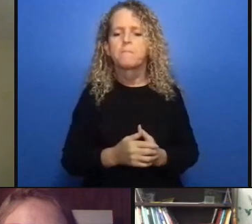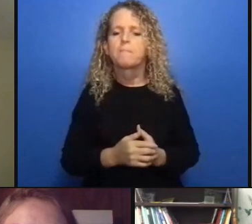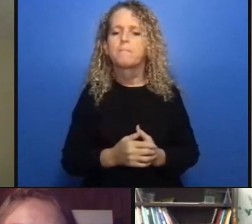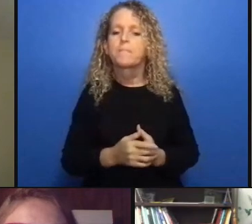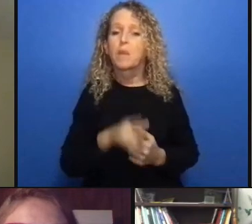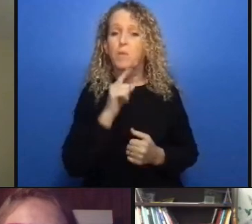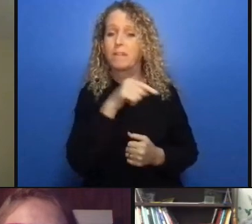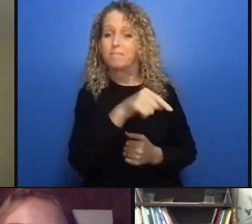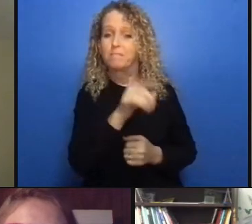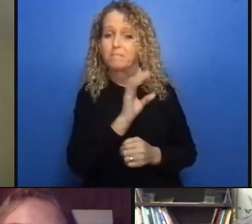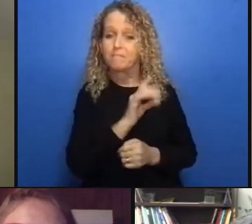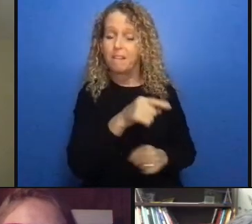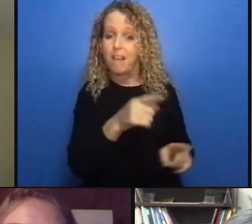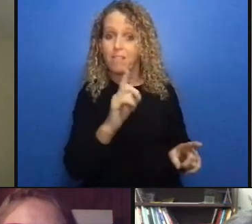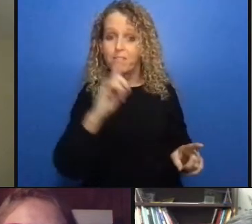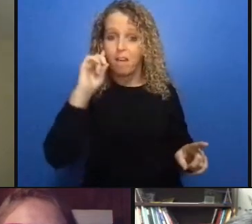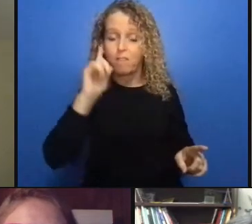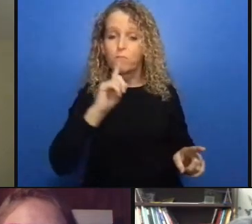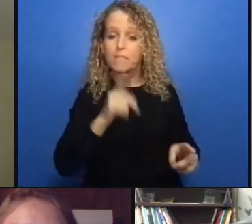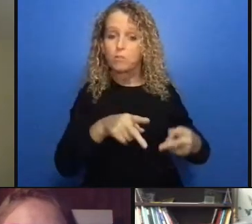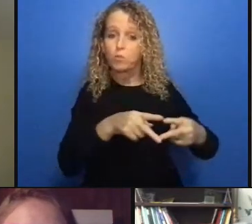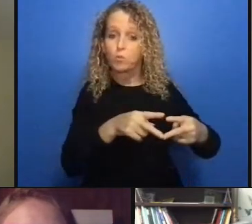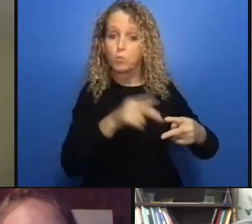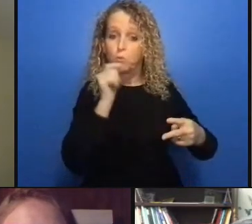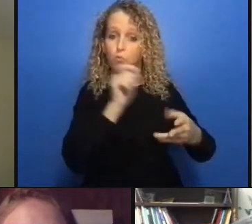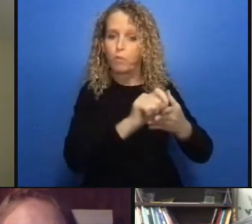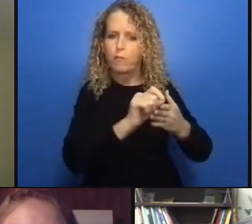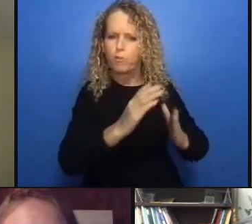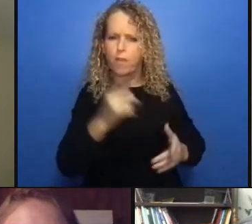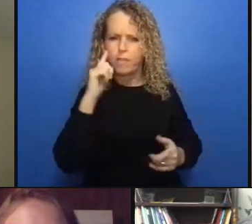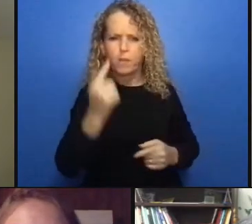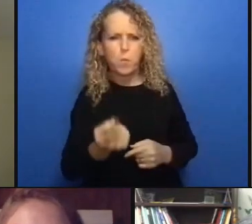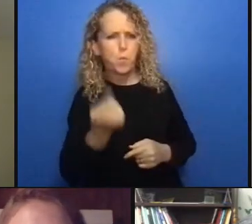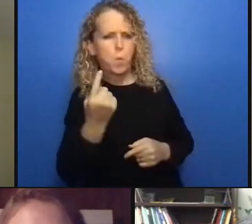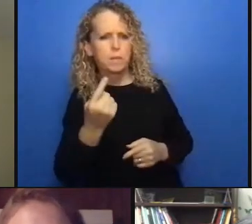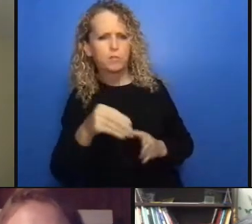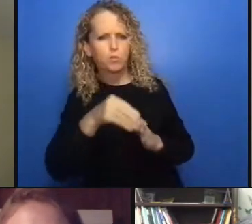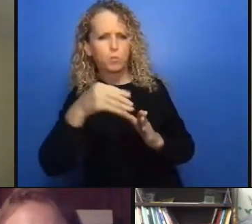really a good idea to start thinking about something else now but what we have seen is that